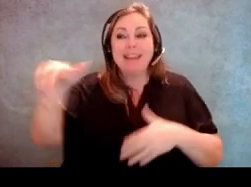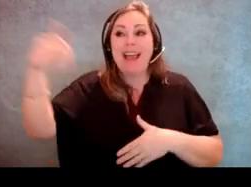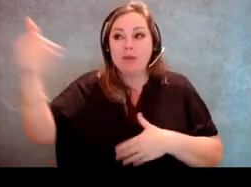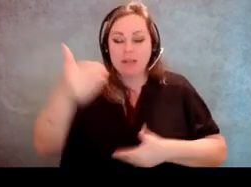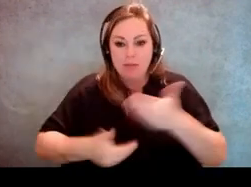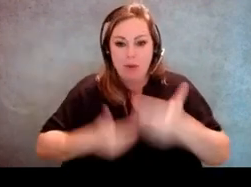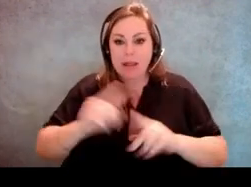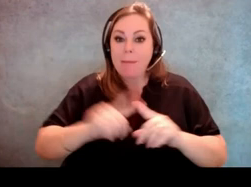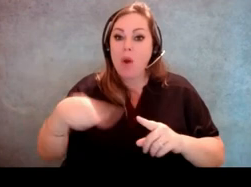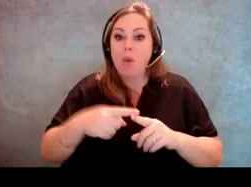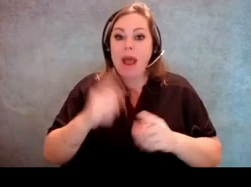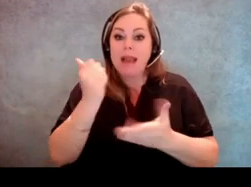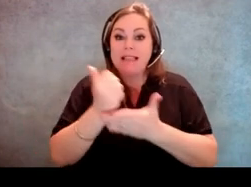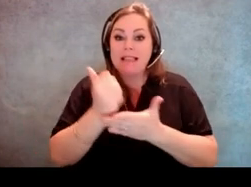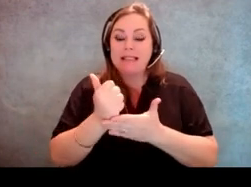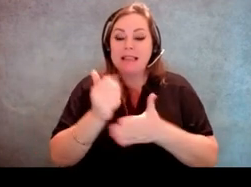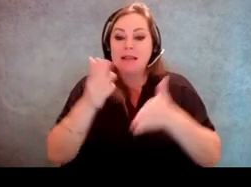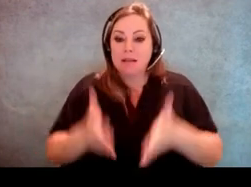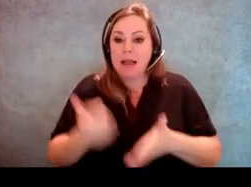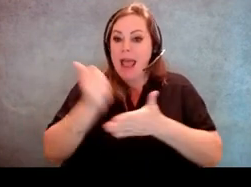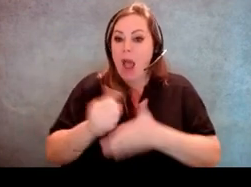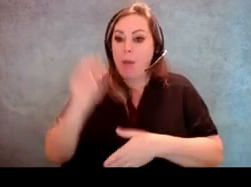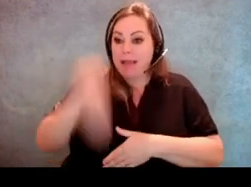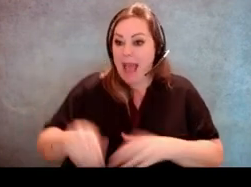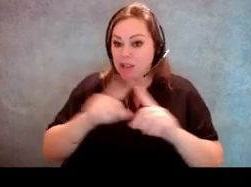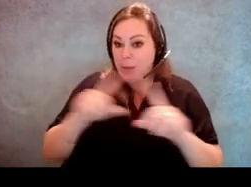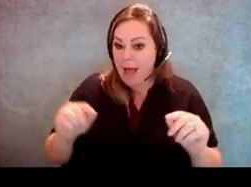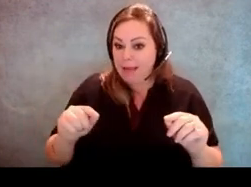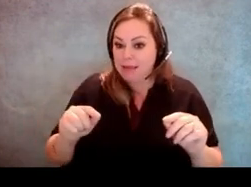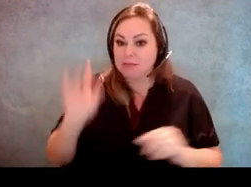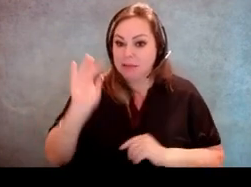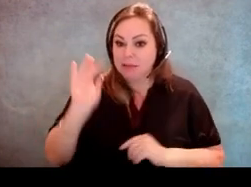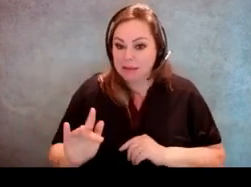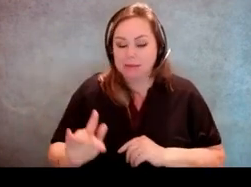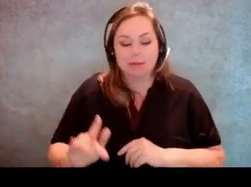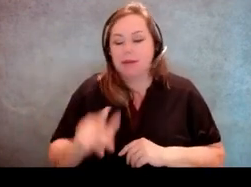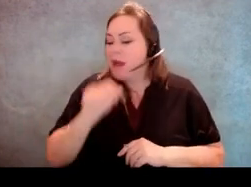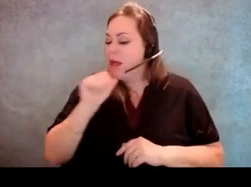But when the assistor is assisting someone to actually cast their ballot, the poll watcher doesn't have the right to be in.